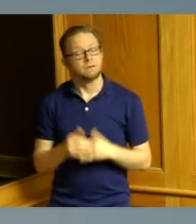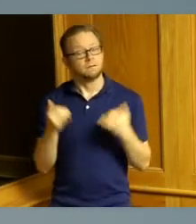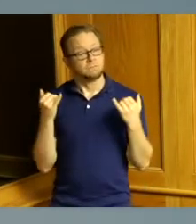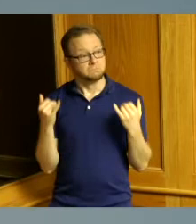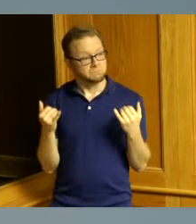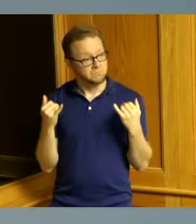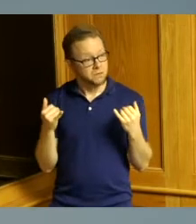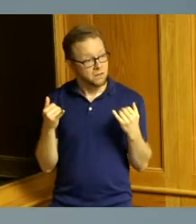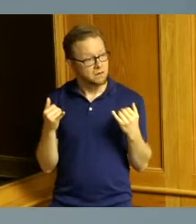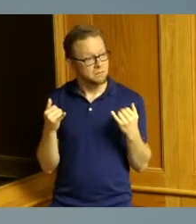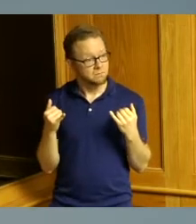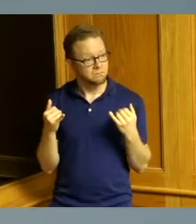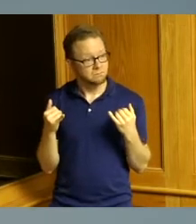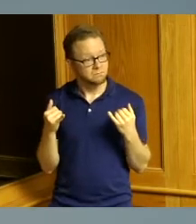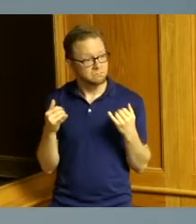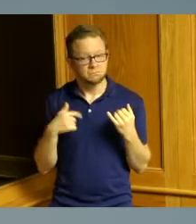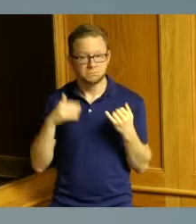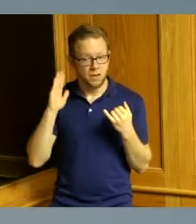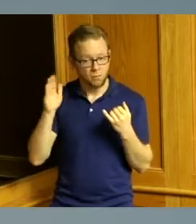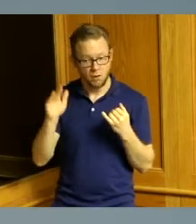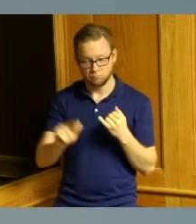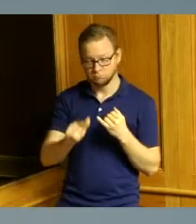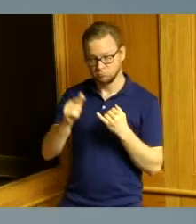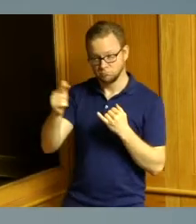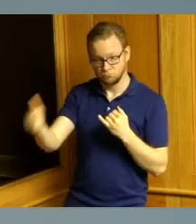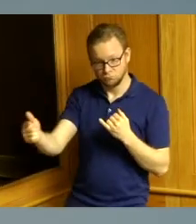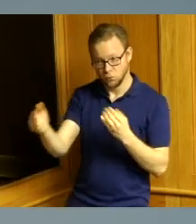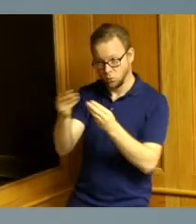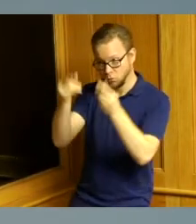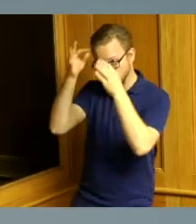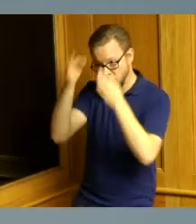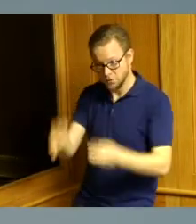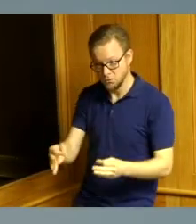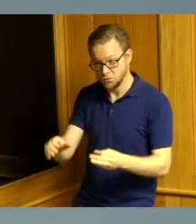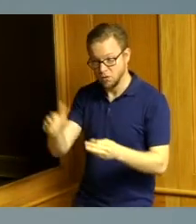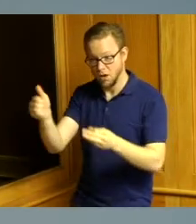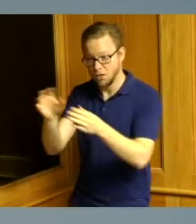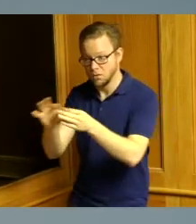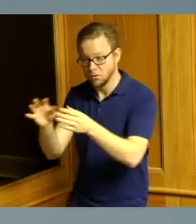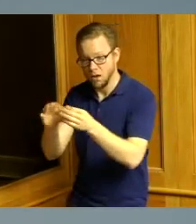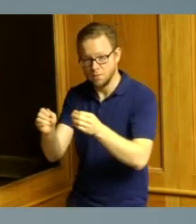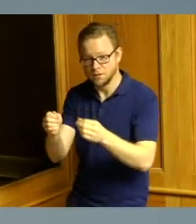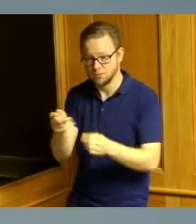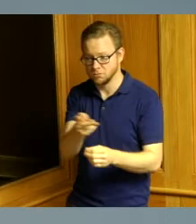t this resolution up to you for any additional comments and for comments of the Board of County